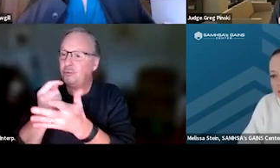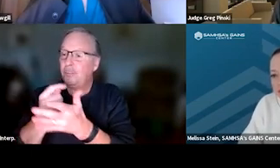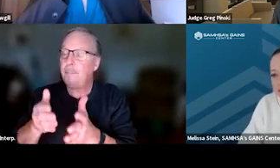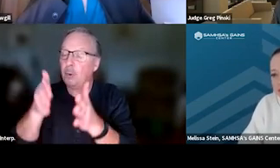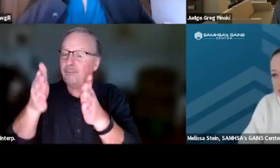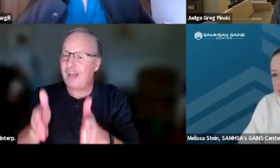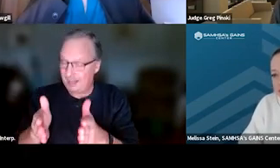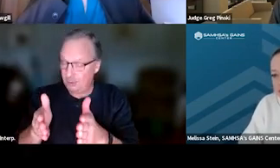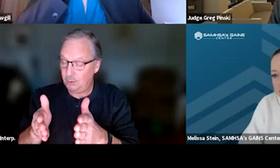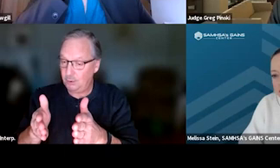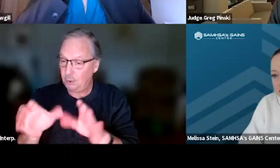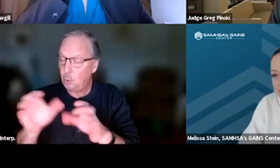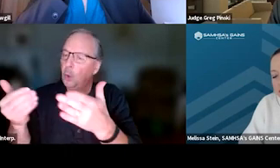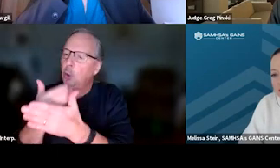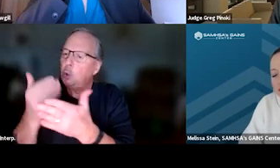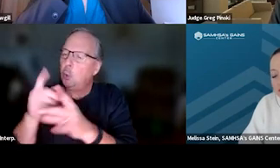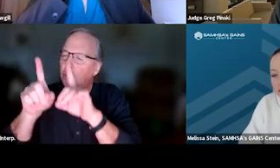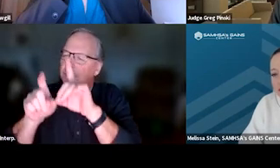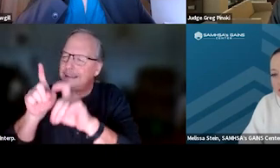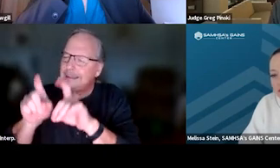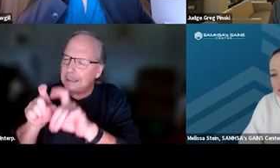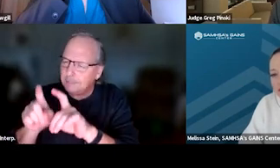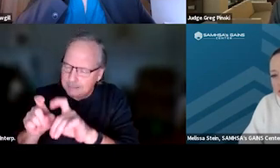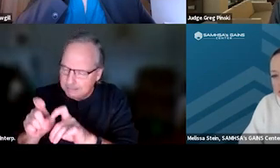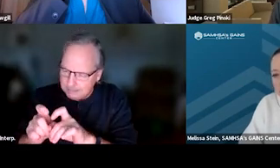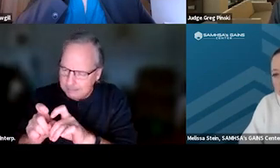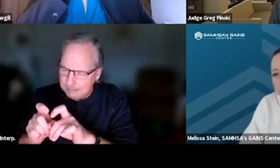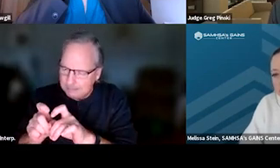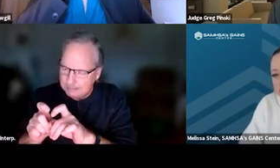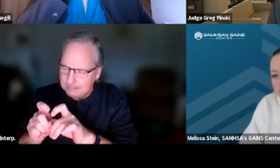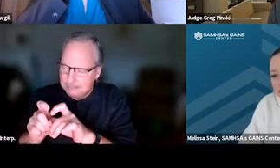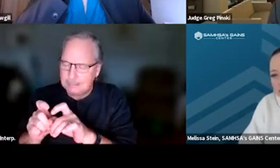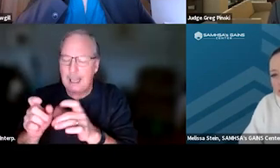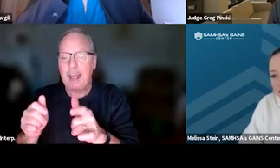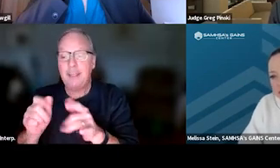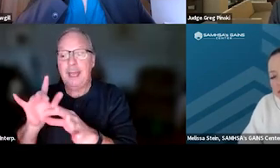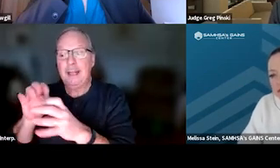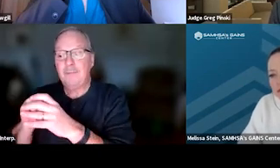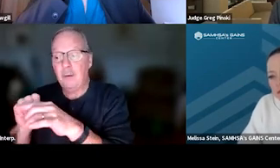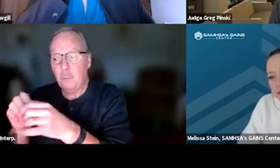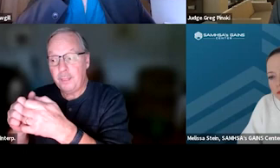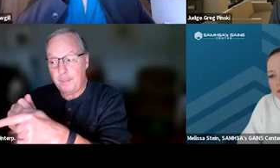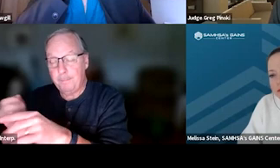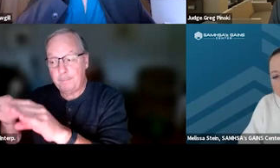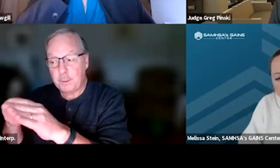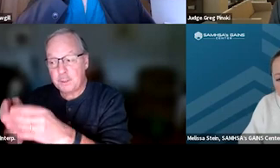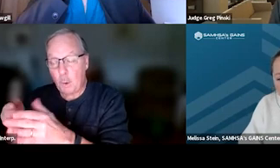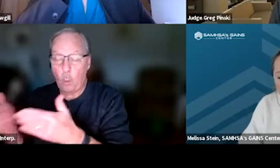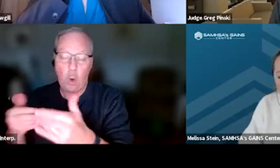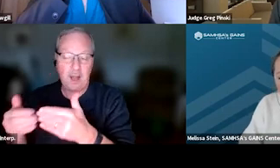do a new assessment, and as indicated, engage the participant in whatever level of treatment is necessary